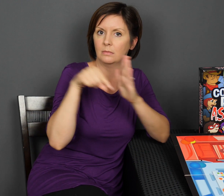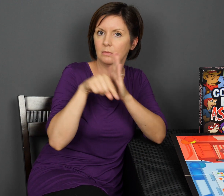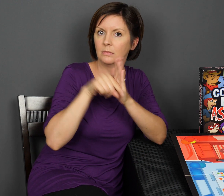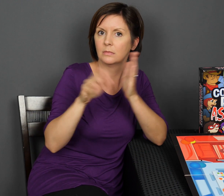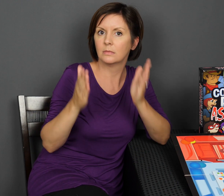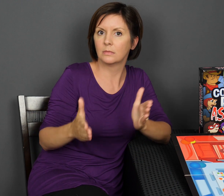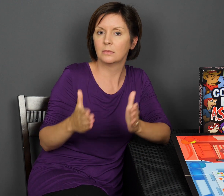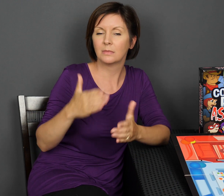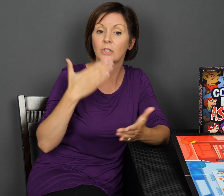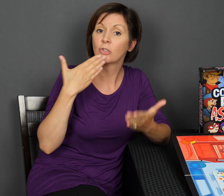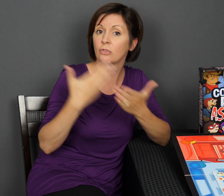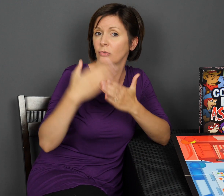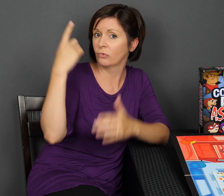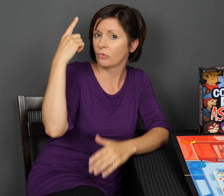This game is Costume Party Assassins.